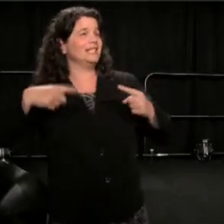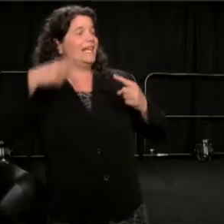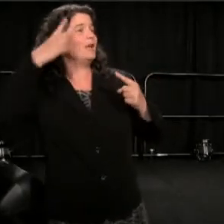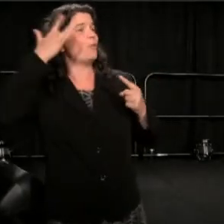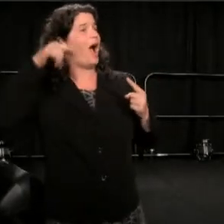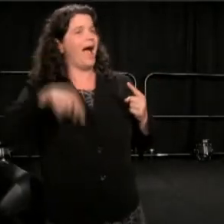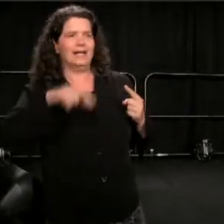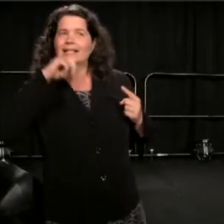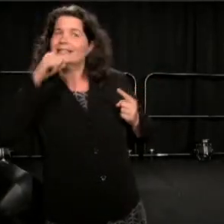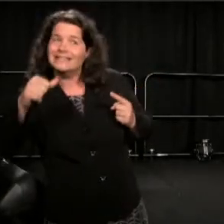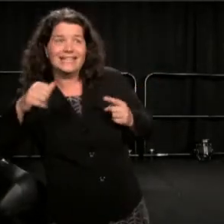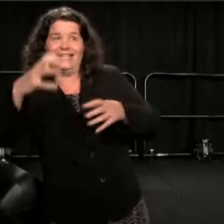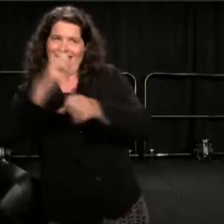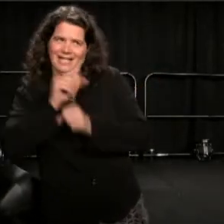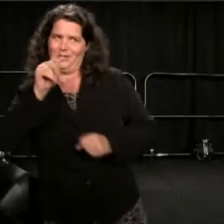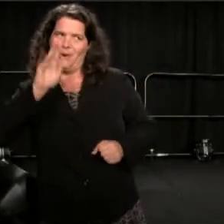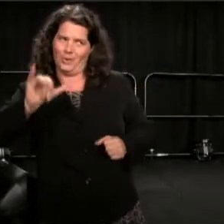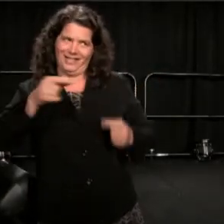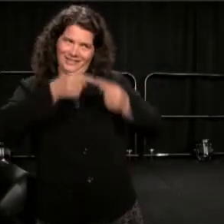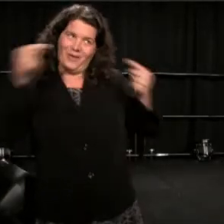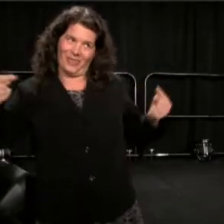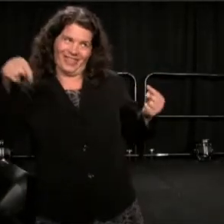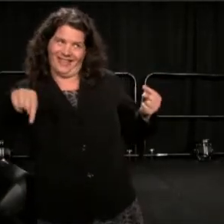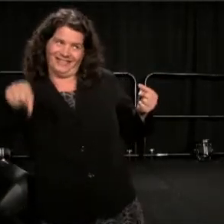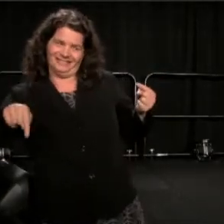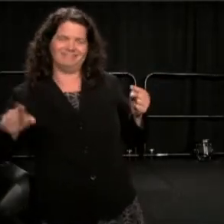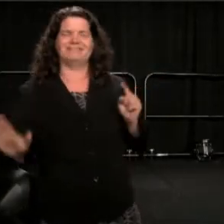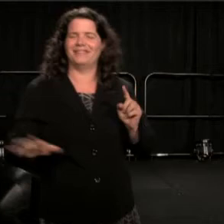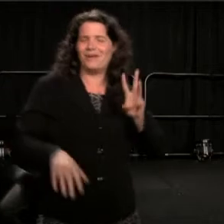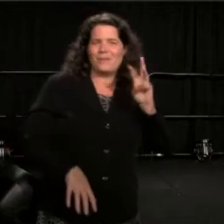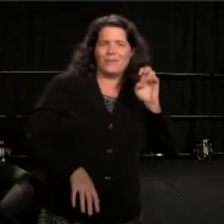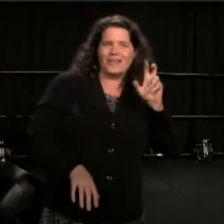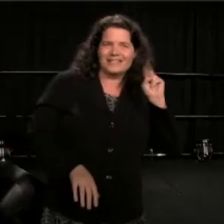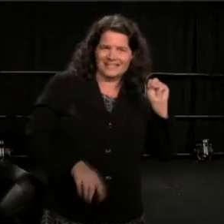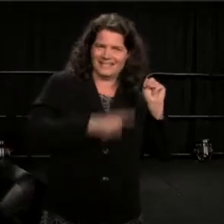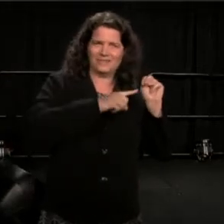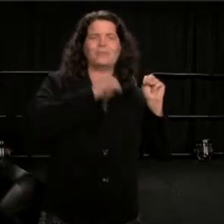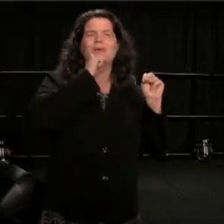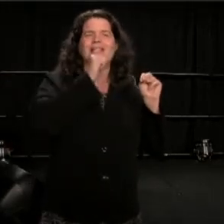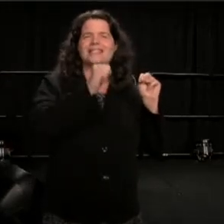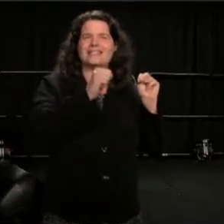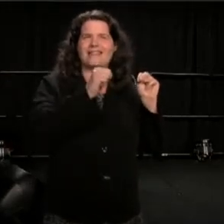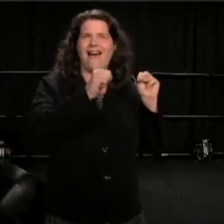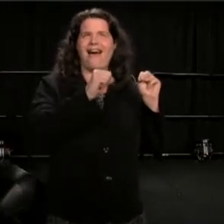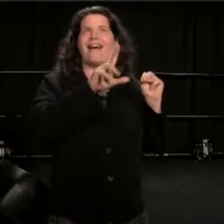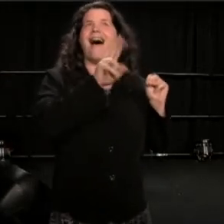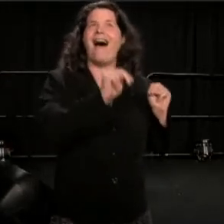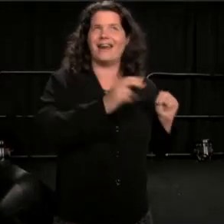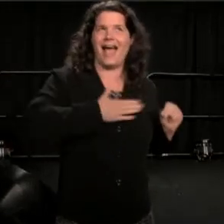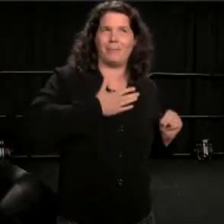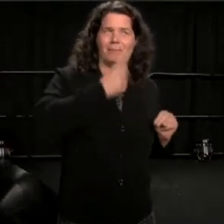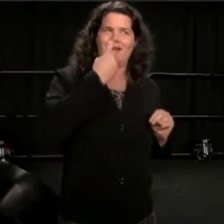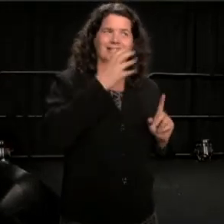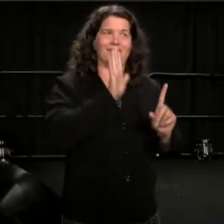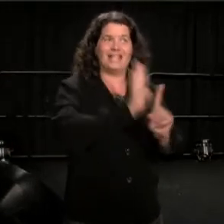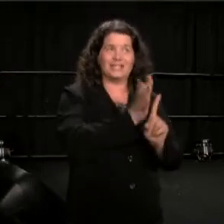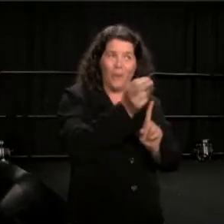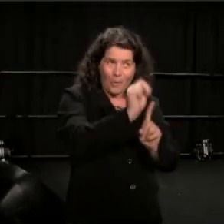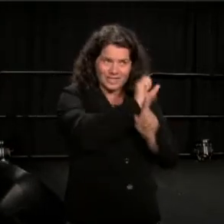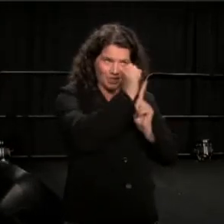I will propose that August Wilson's discontent was less about his own situation and more about the situation